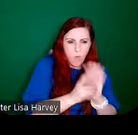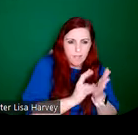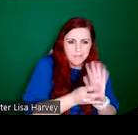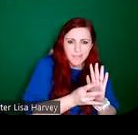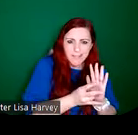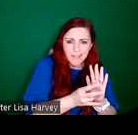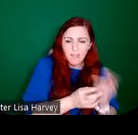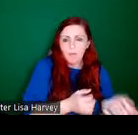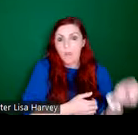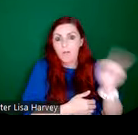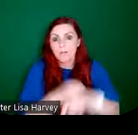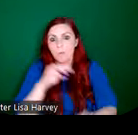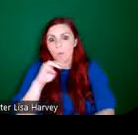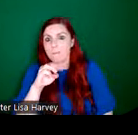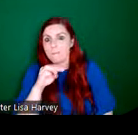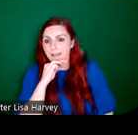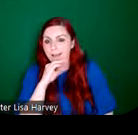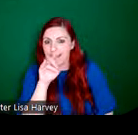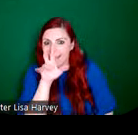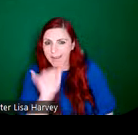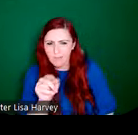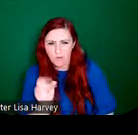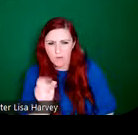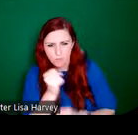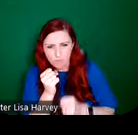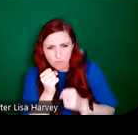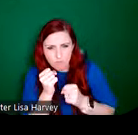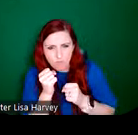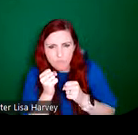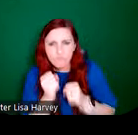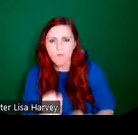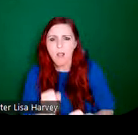with Michael Healy, there's quite a strong sense of gravitas. It's more